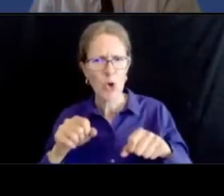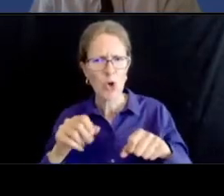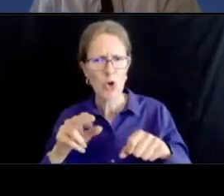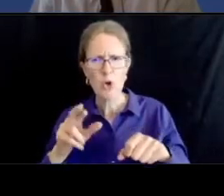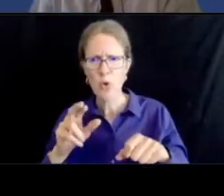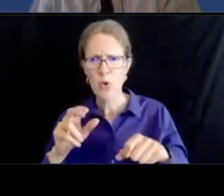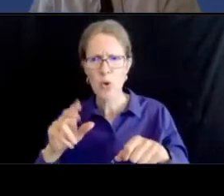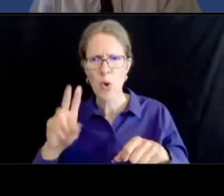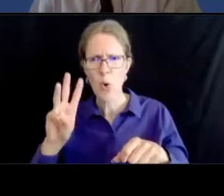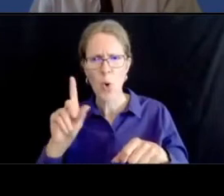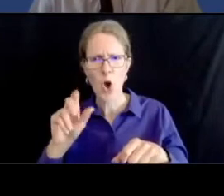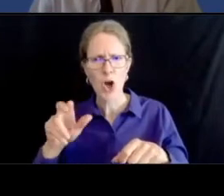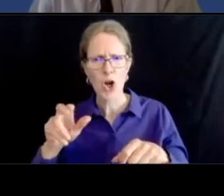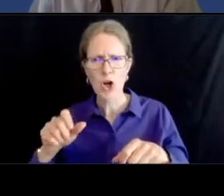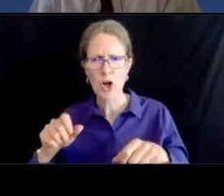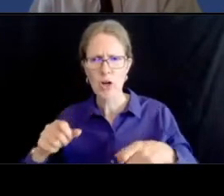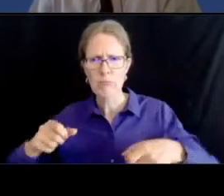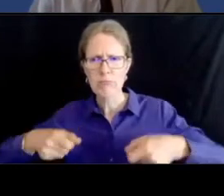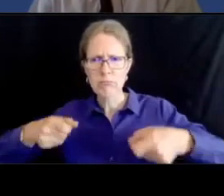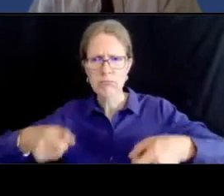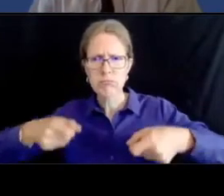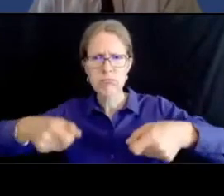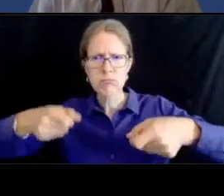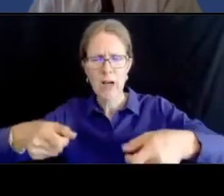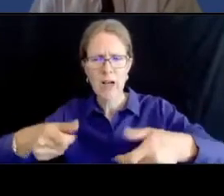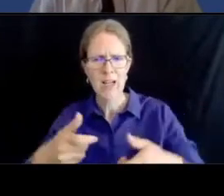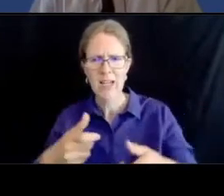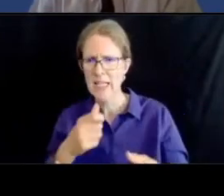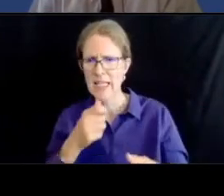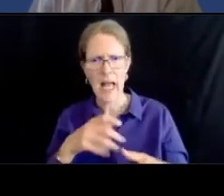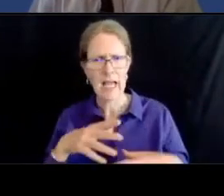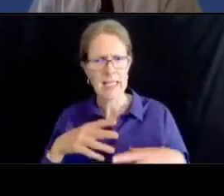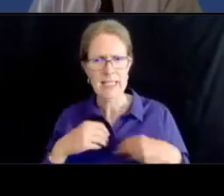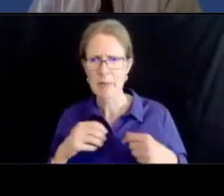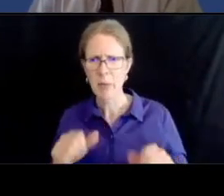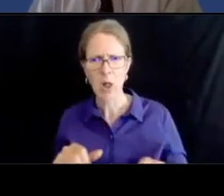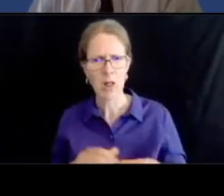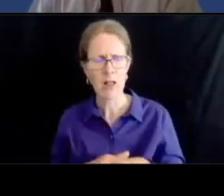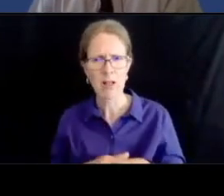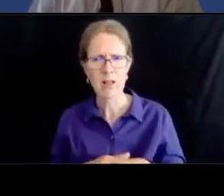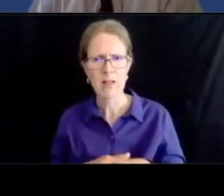um seniors when you um devised this plan and if there's anything at this